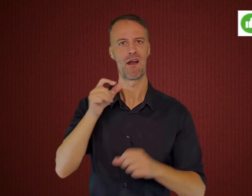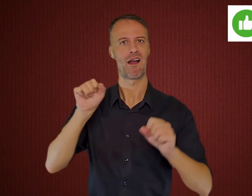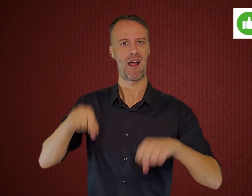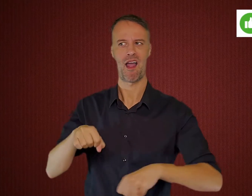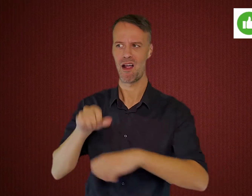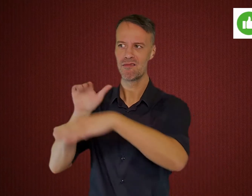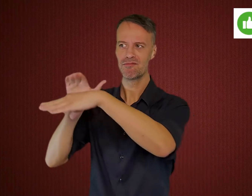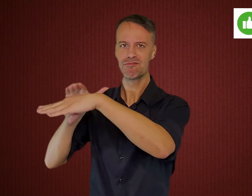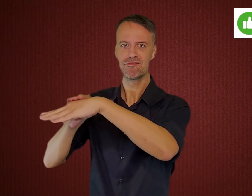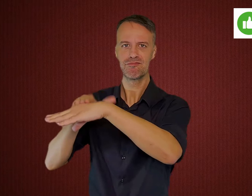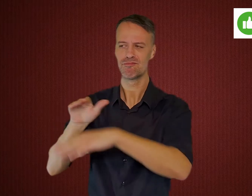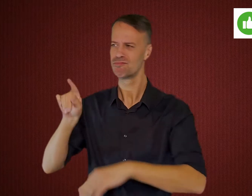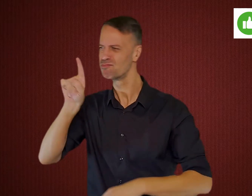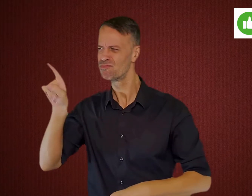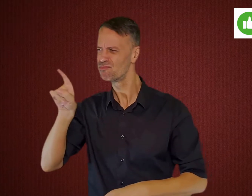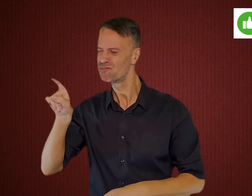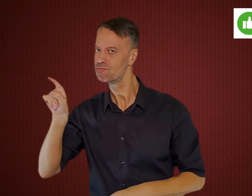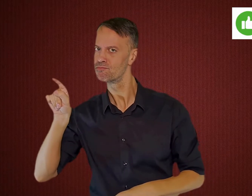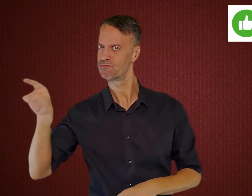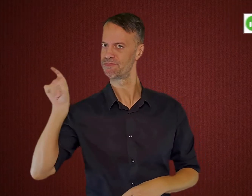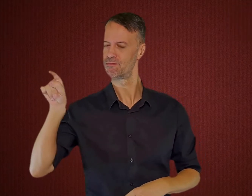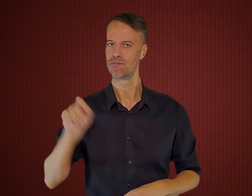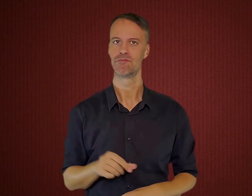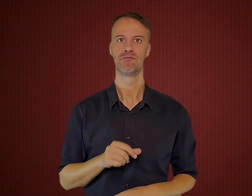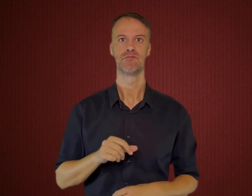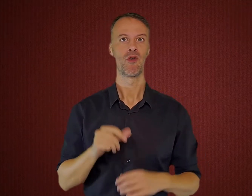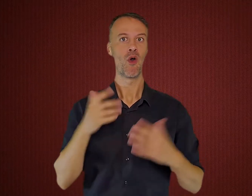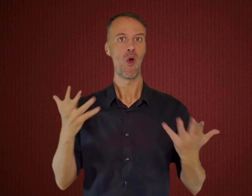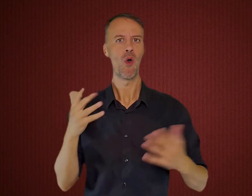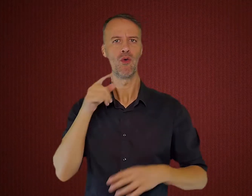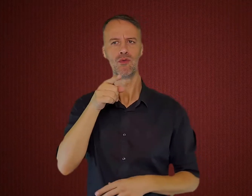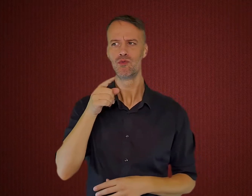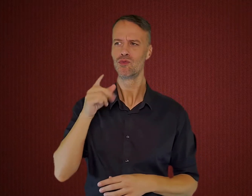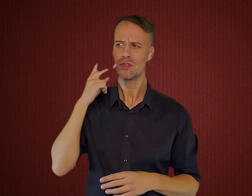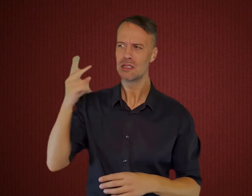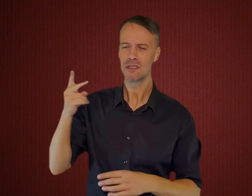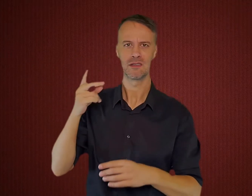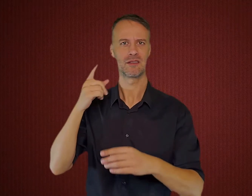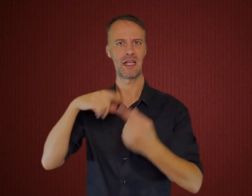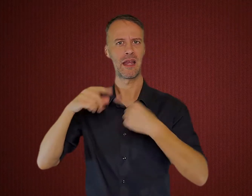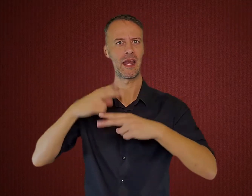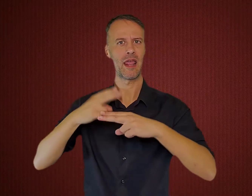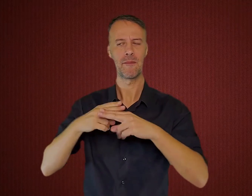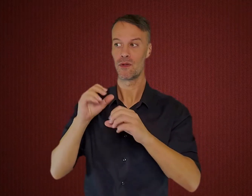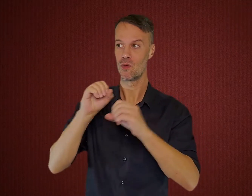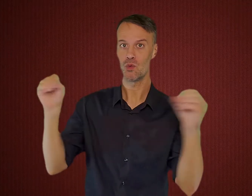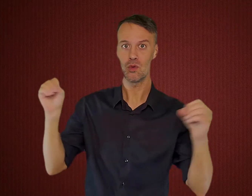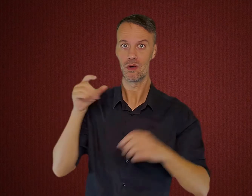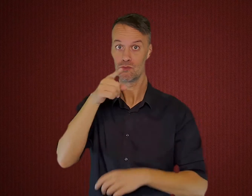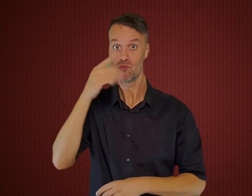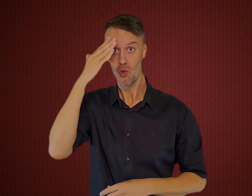you can report it on the website. Or if a sign name is missing and you know it,